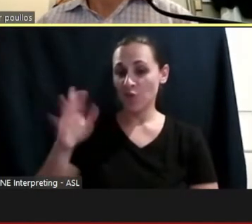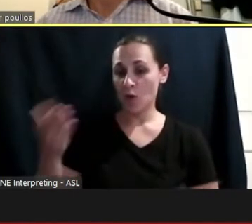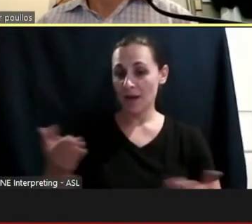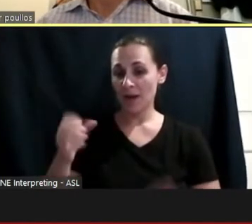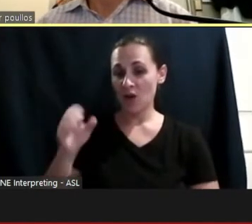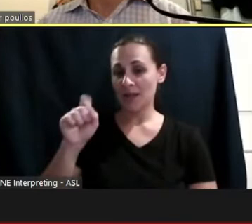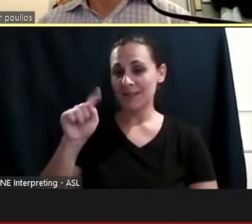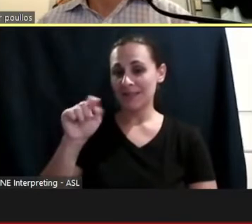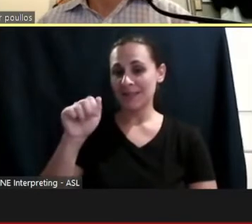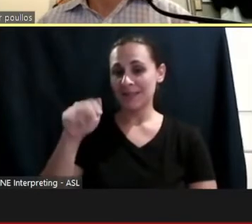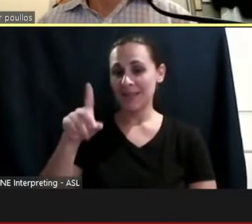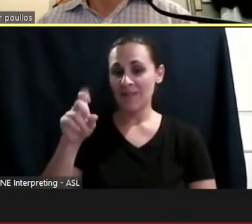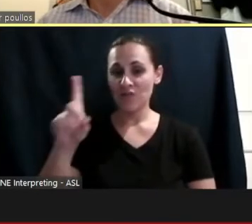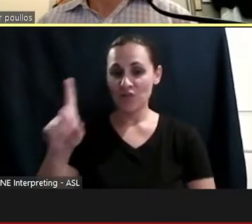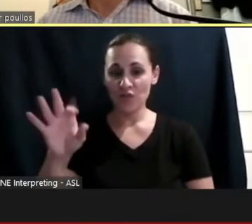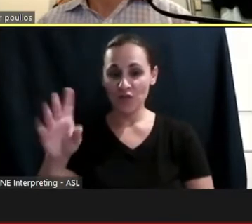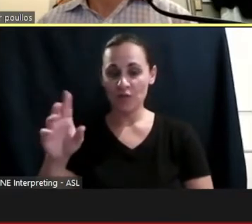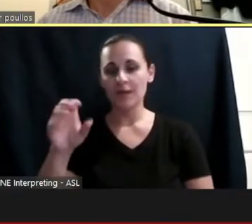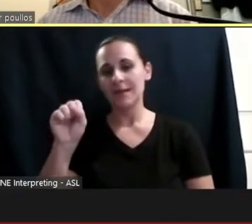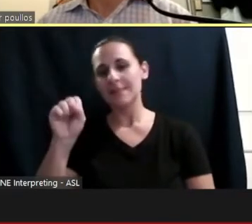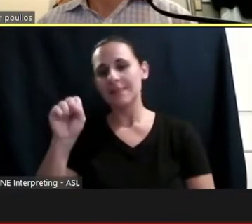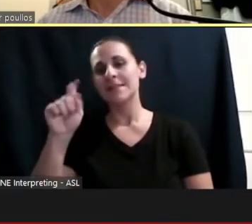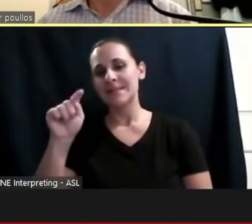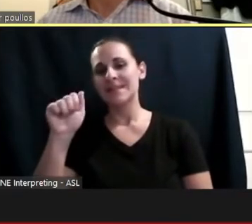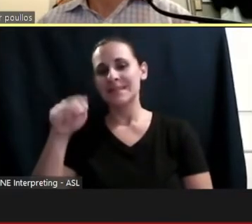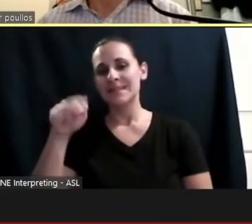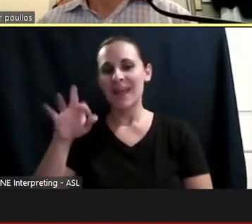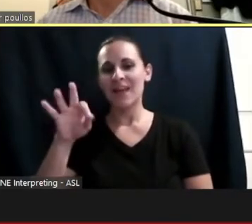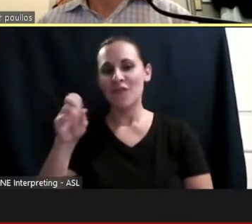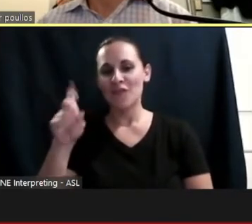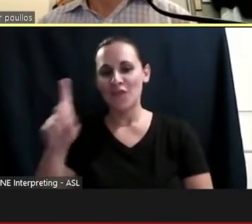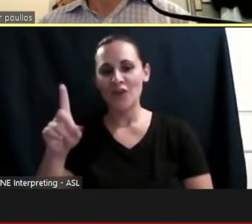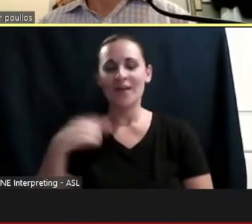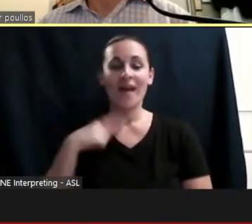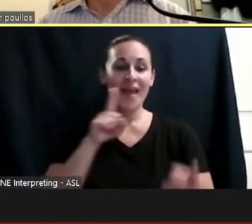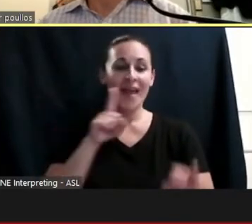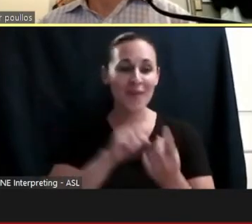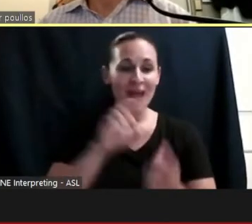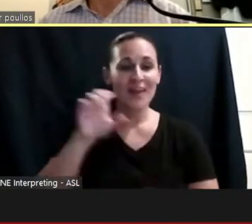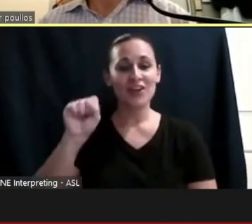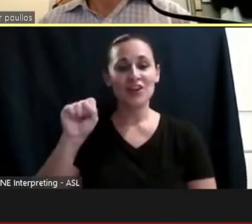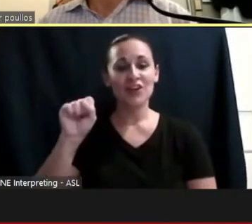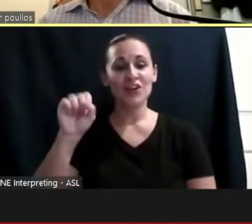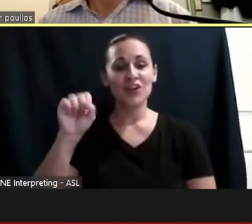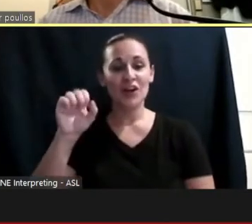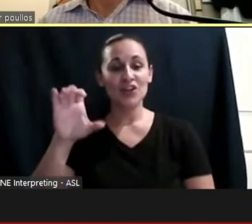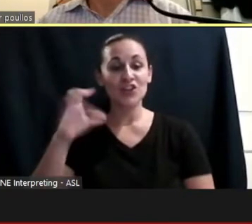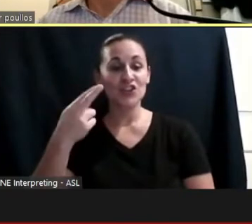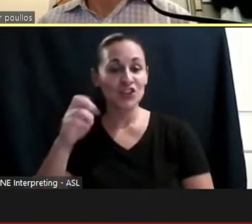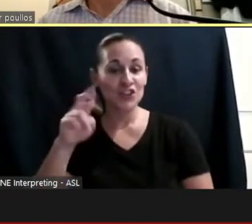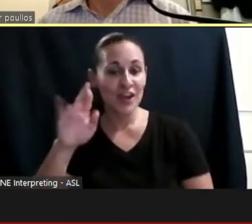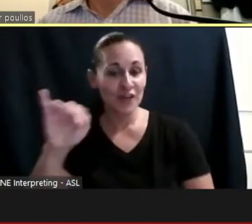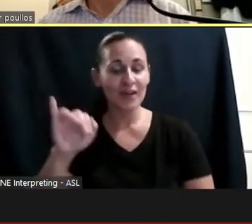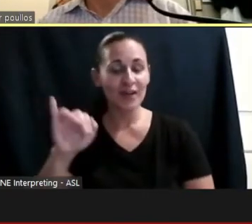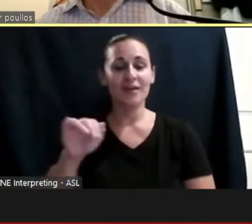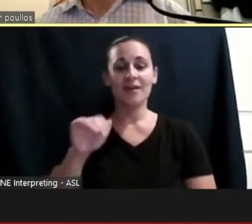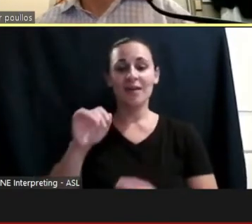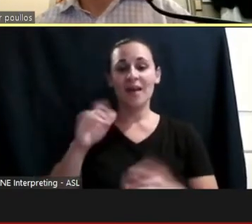Sherry and finished my training in 2009 and I've been on the faculty since 2009.